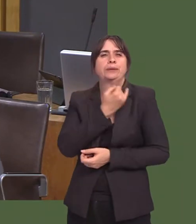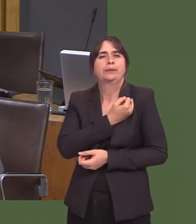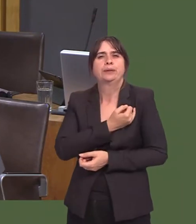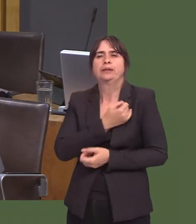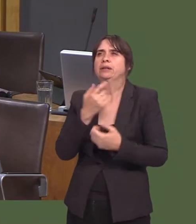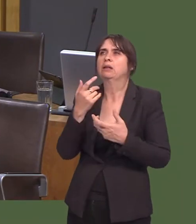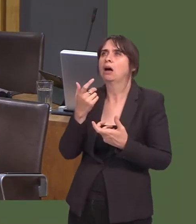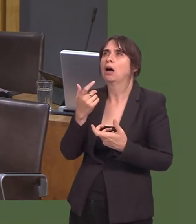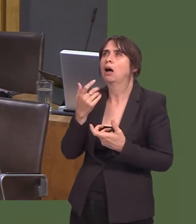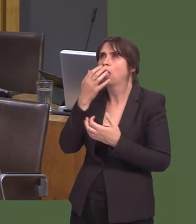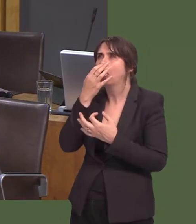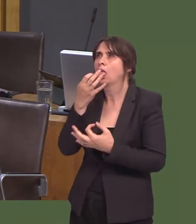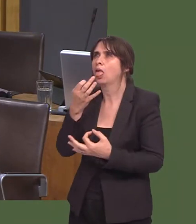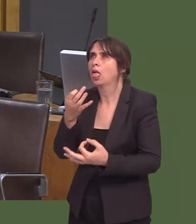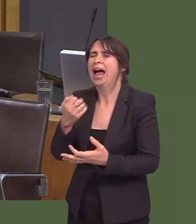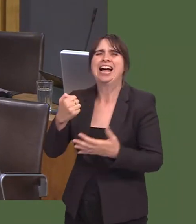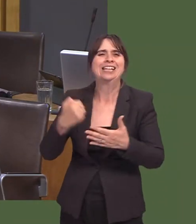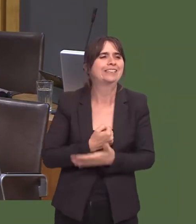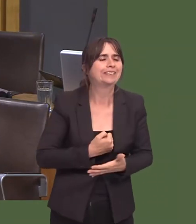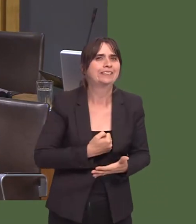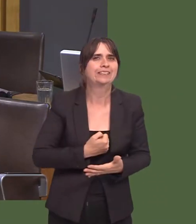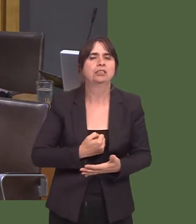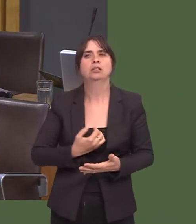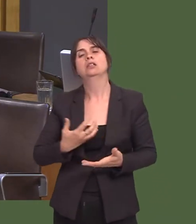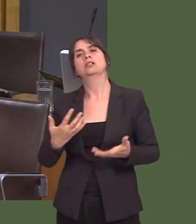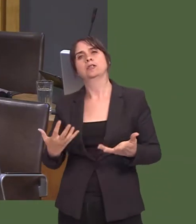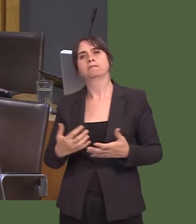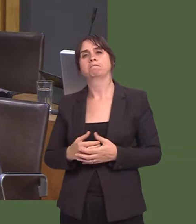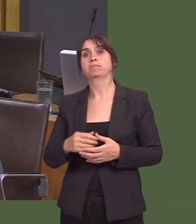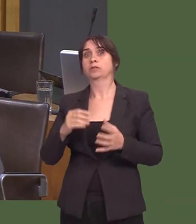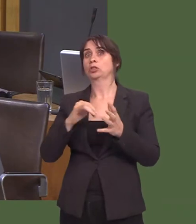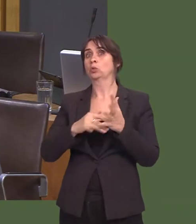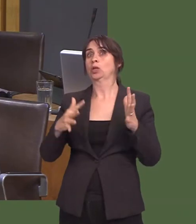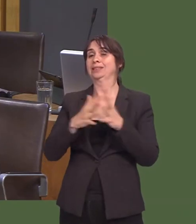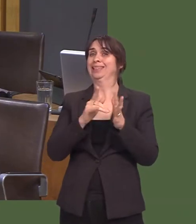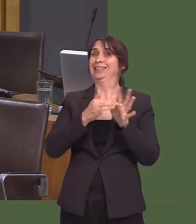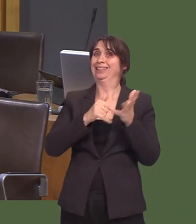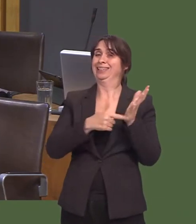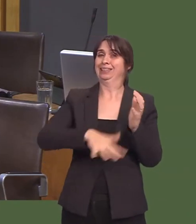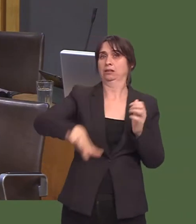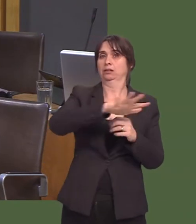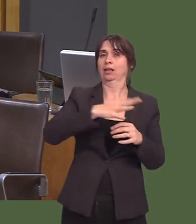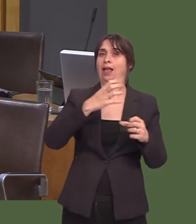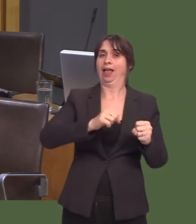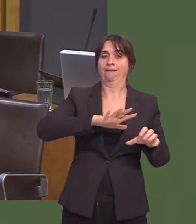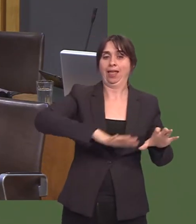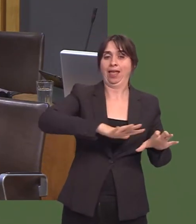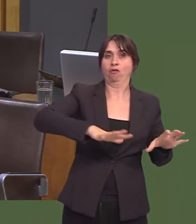I have some very popular no-cold-calling zones in Swansea East. Iíve also noticed a growth, and Iím sure everyone else in this room has as theyíve